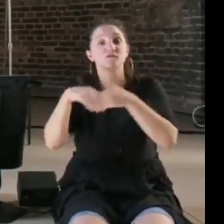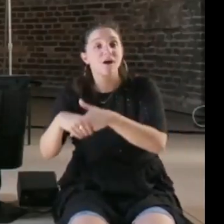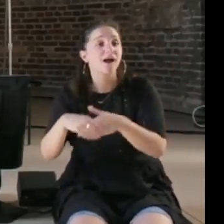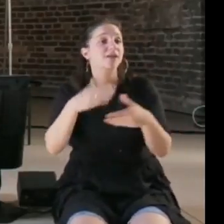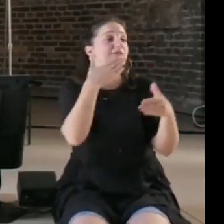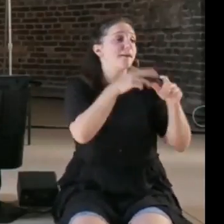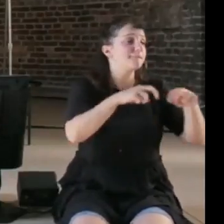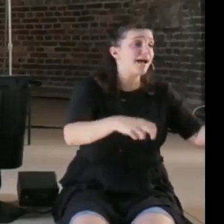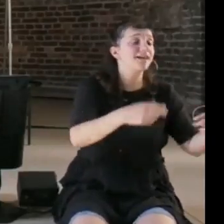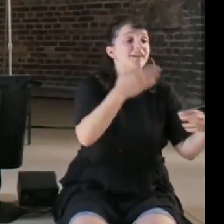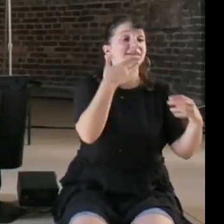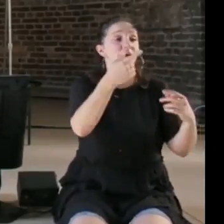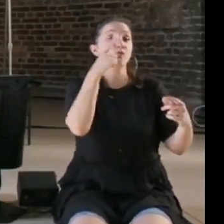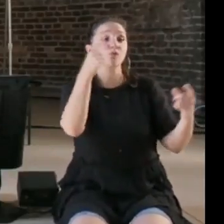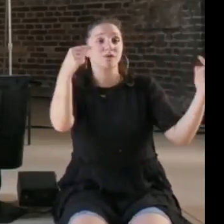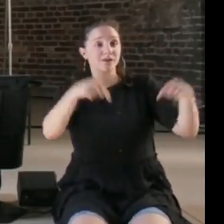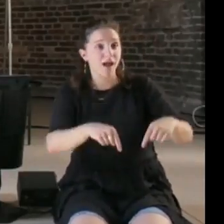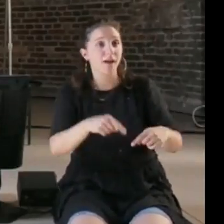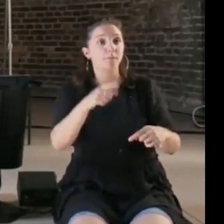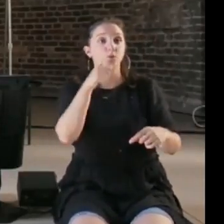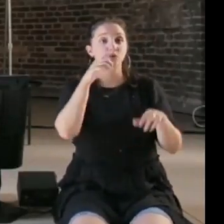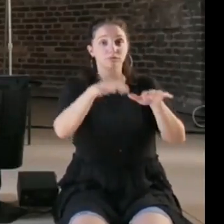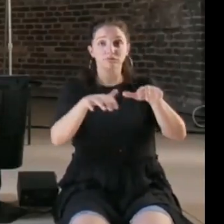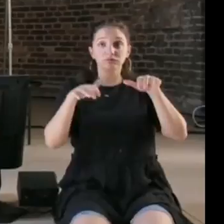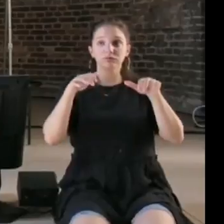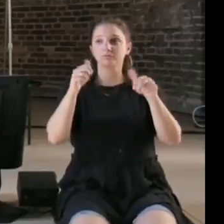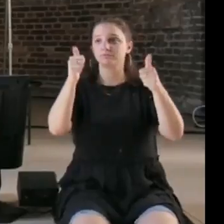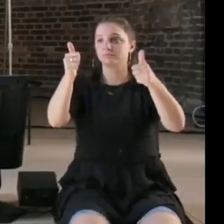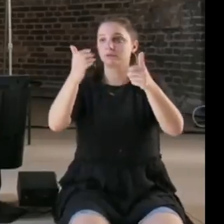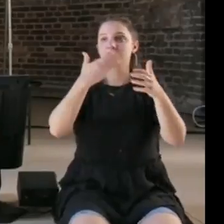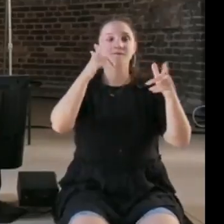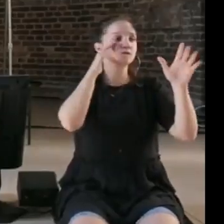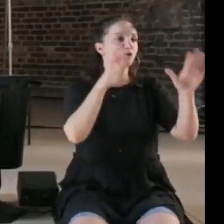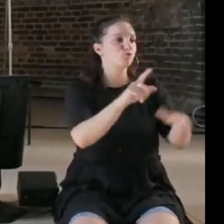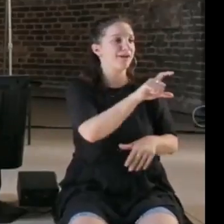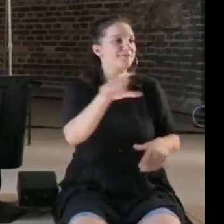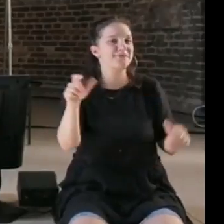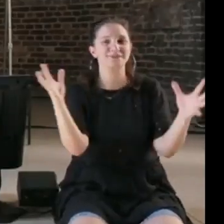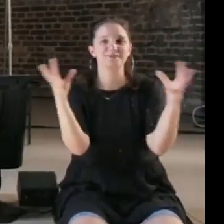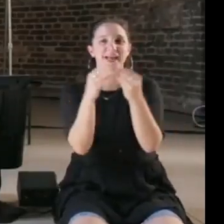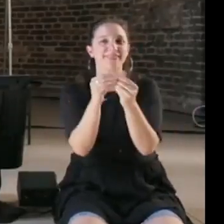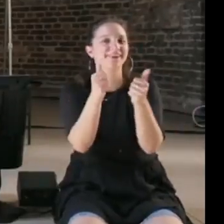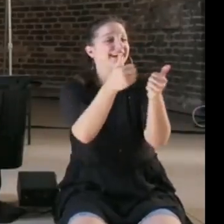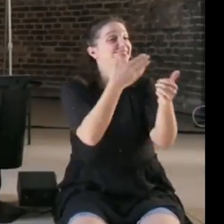of you for coming for really a fantastic week together, so thank you and there will be drinks and food.